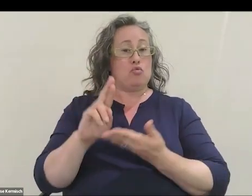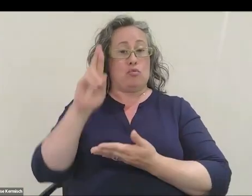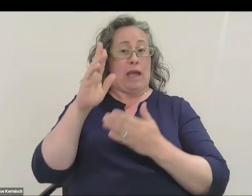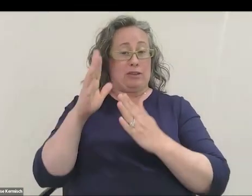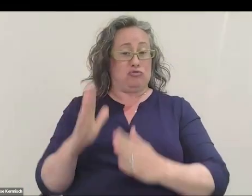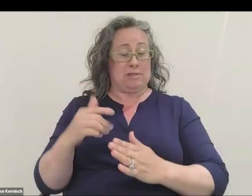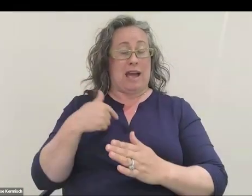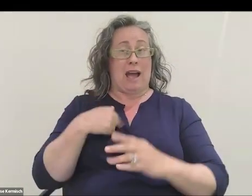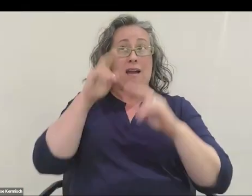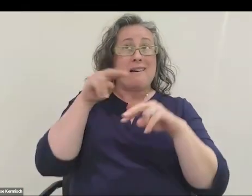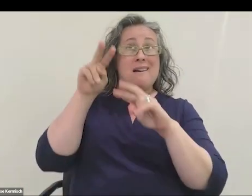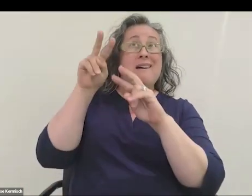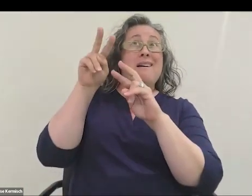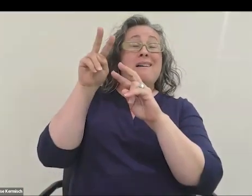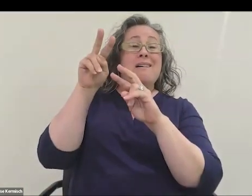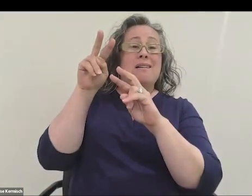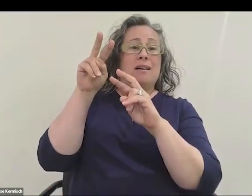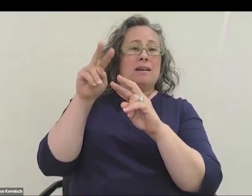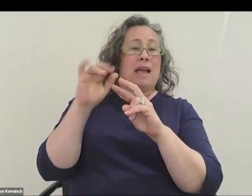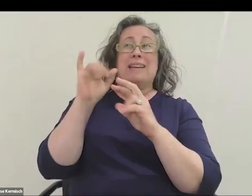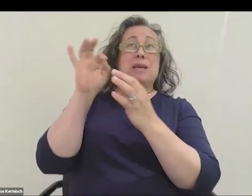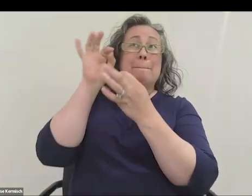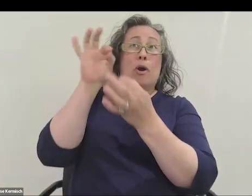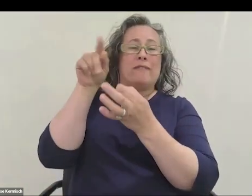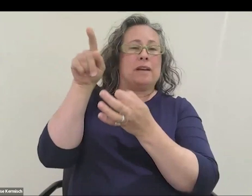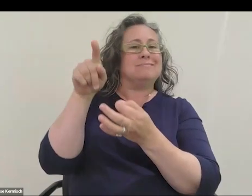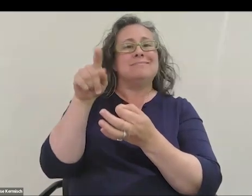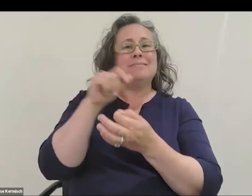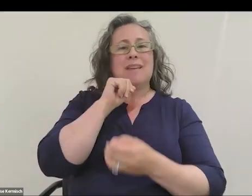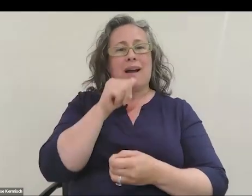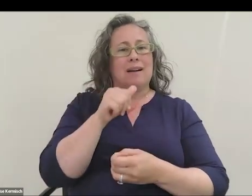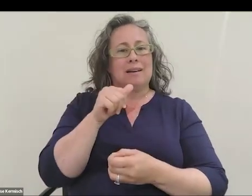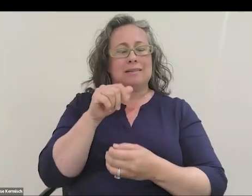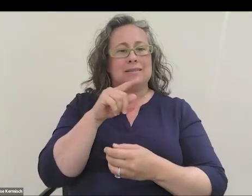and had put up on a pedestal was absolutely perfect, were not in fact perfect.